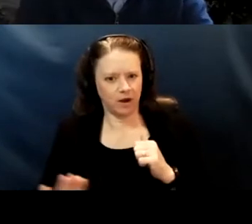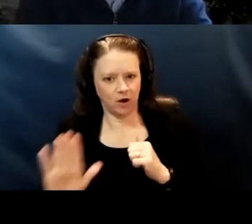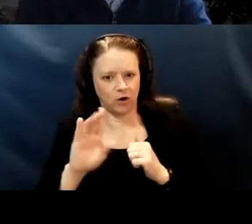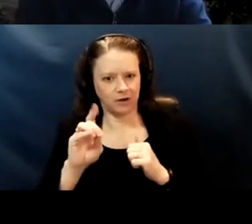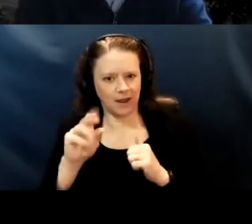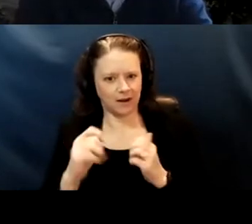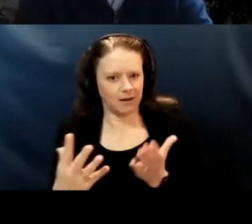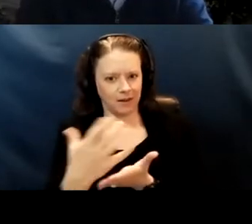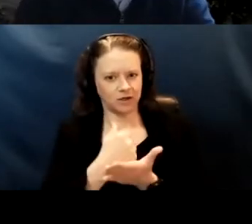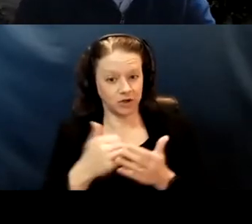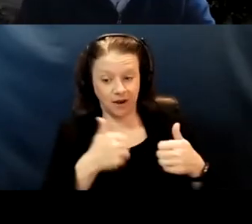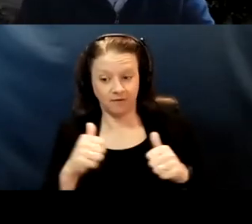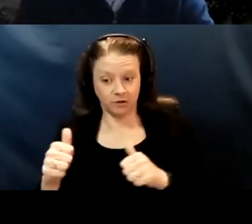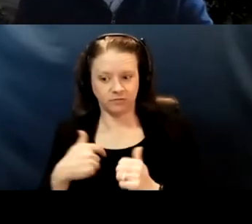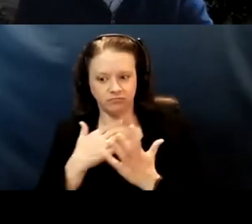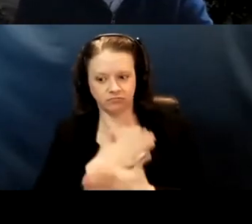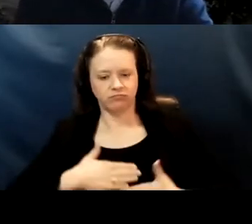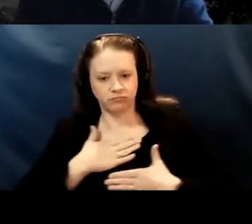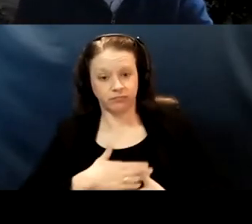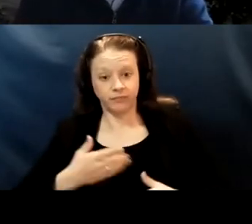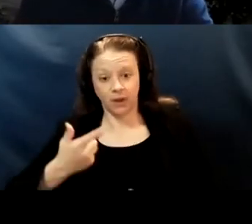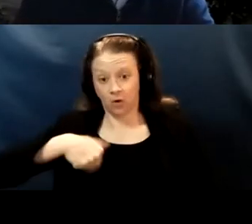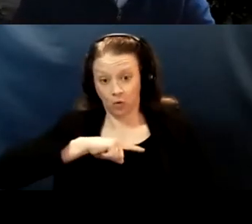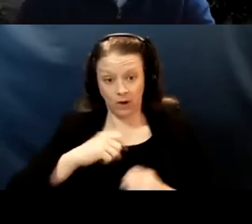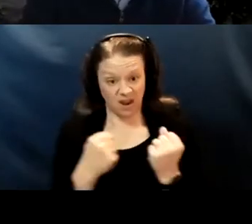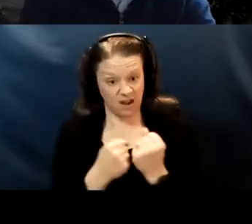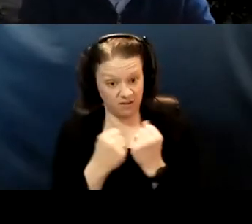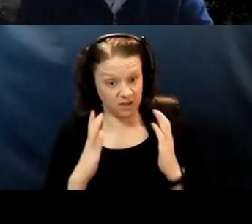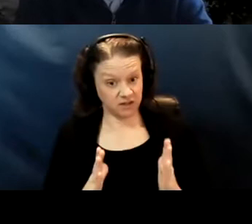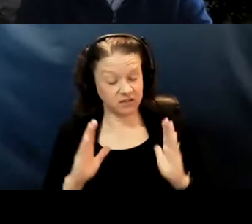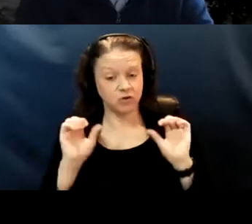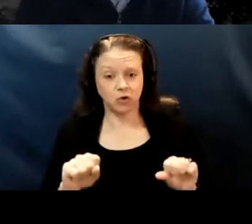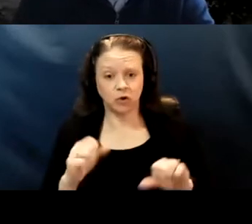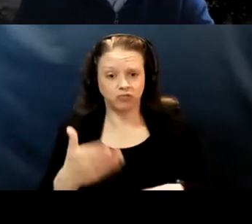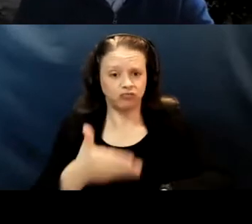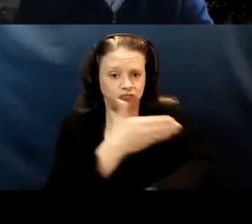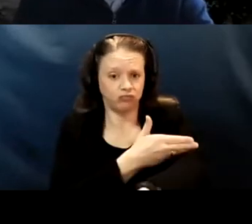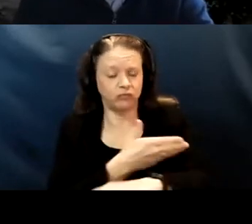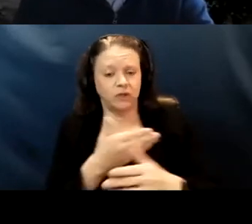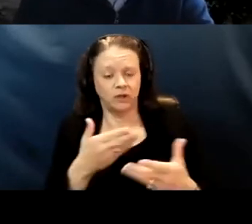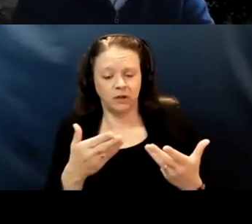But I think that we as advocates can do a better job at making sure that we ourselves,